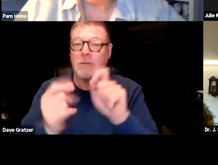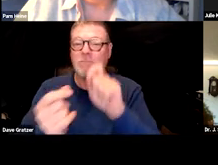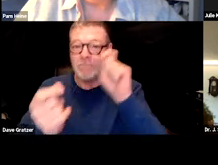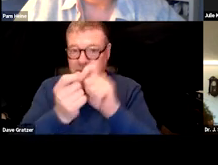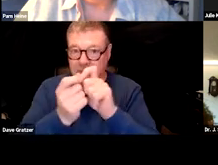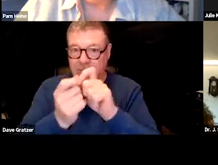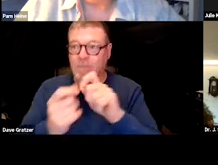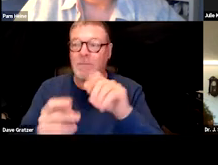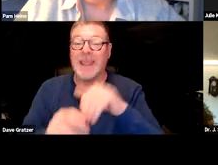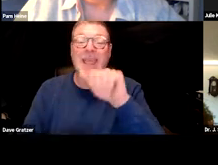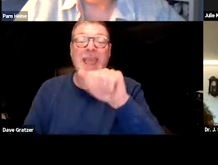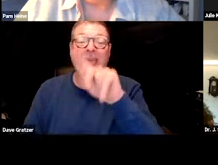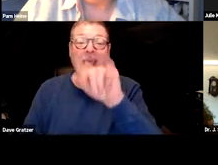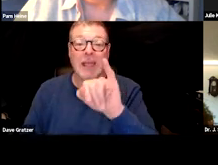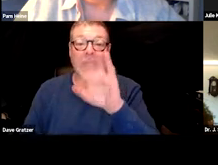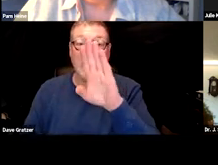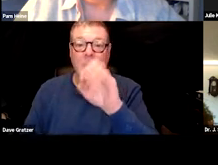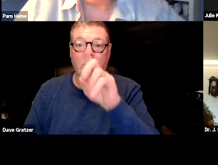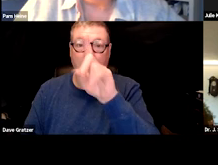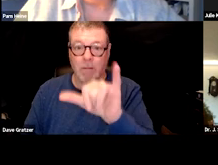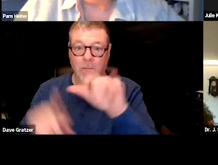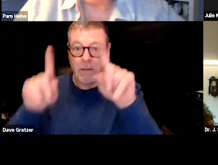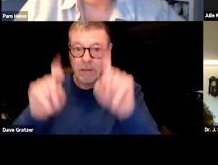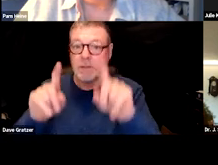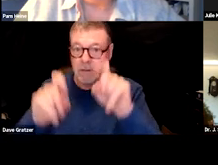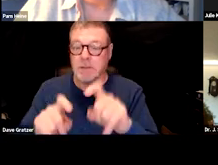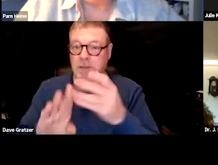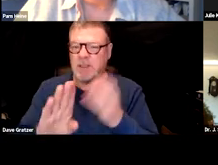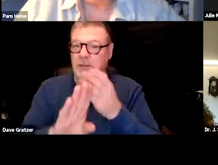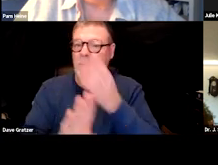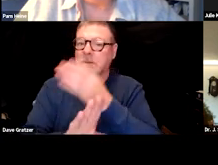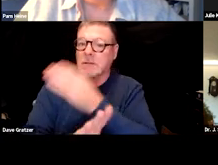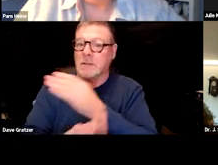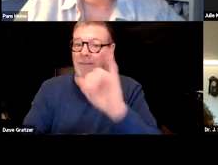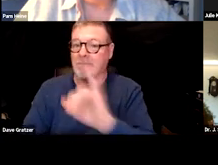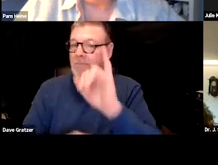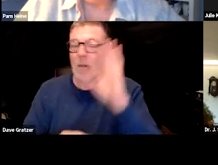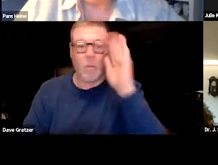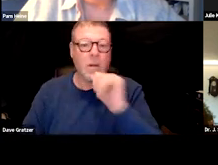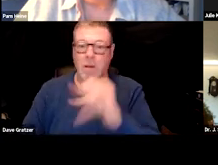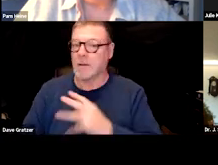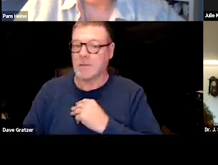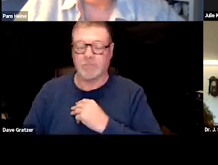An antibody test, you know antibodies reflect a prior infection is not going to be acceptable.